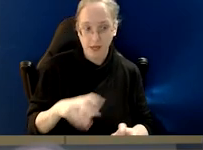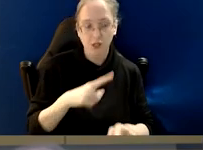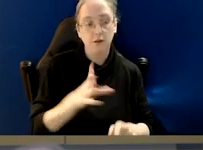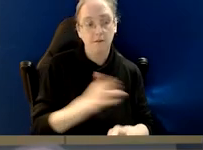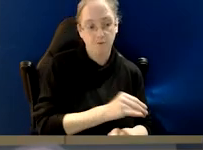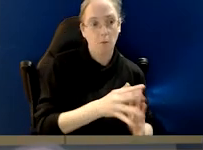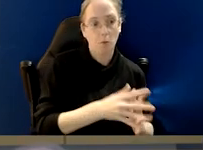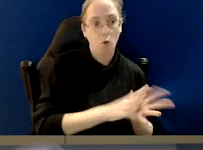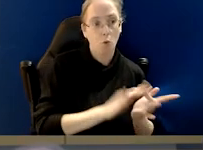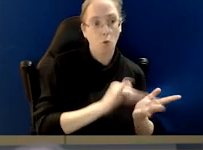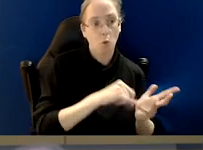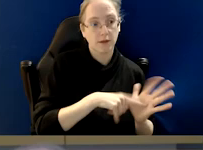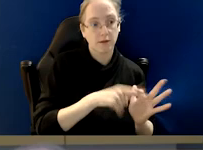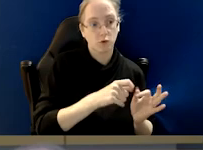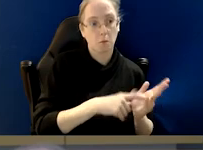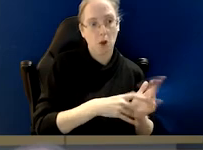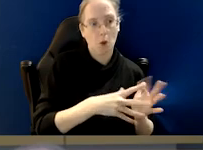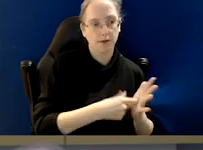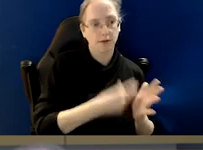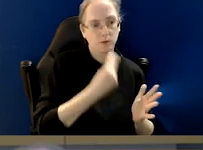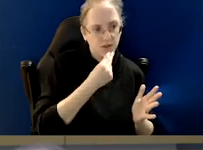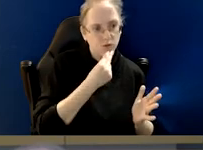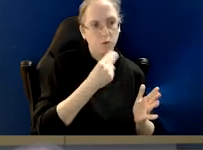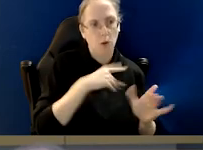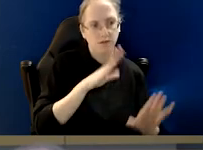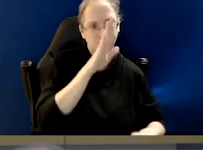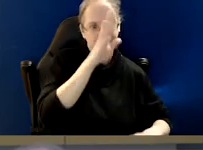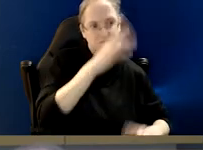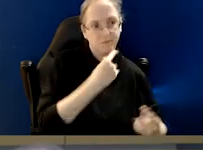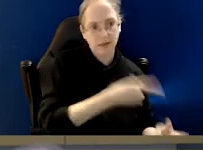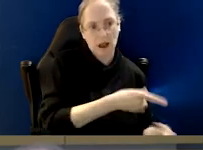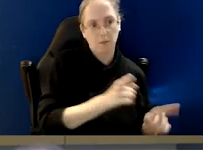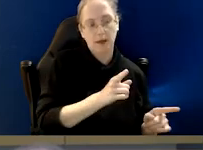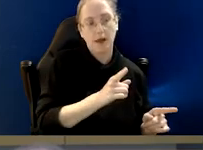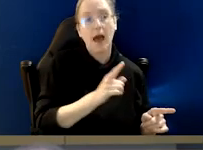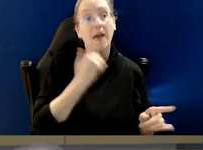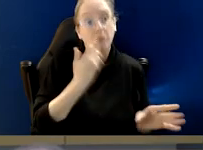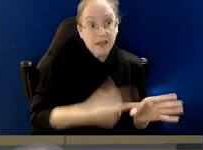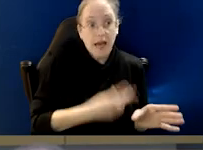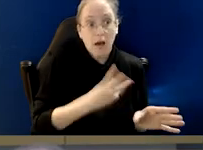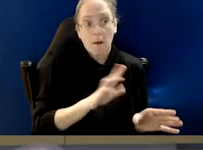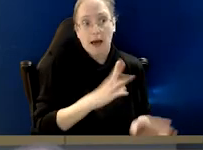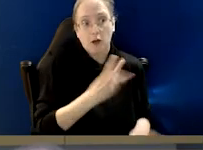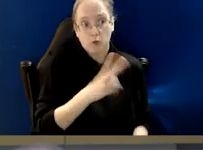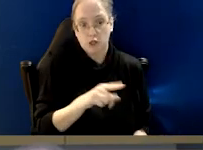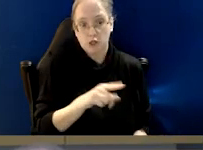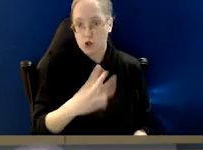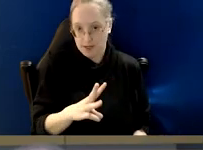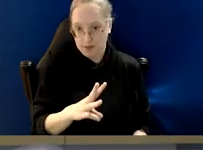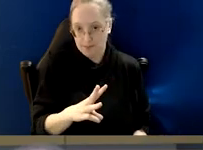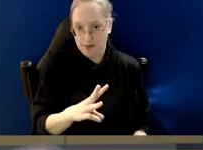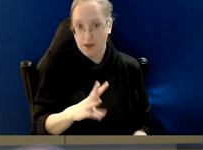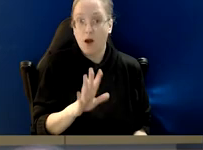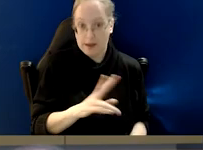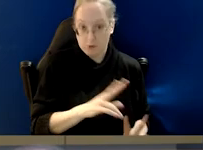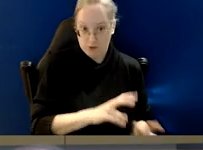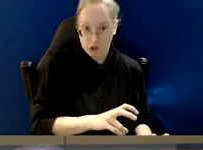involving whistle-blower matters every year. And I would put out perhaps two of those as public reports.